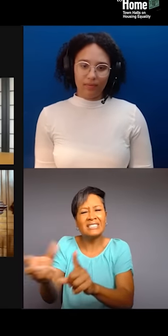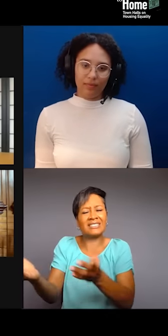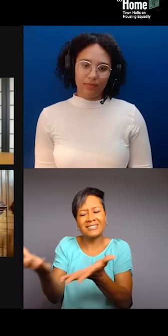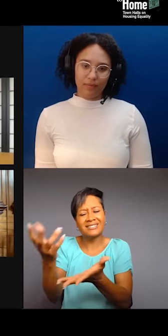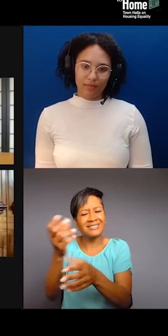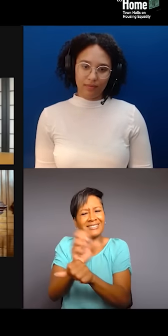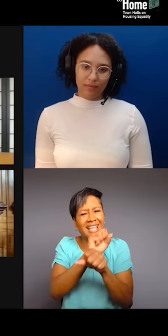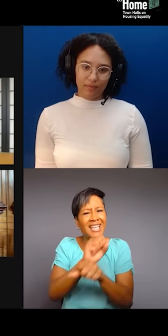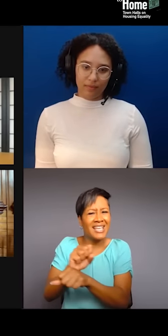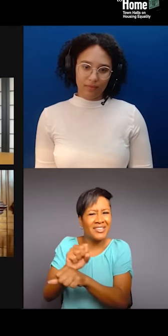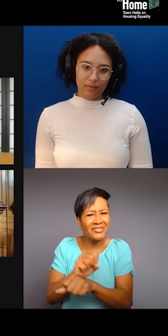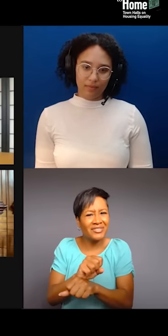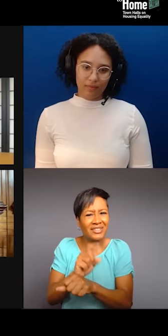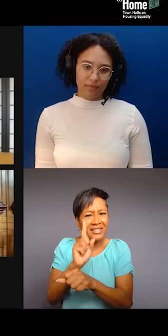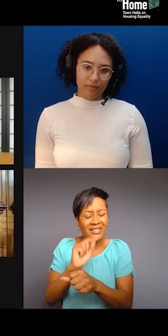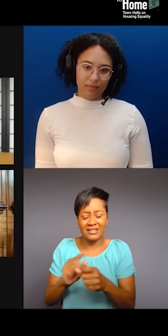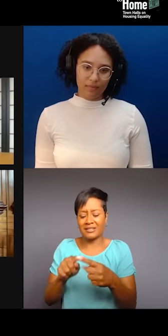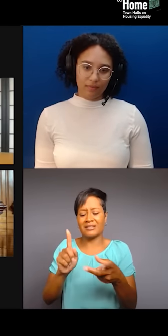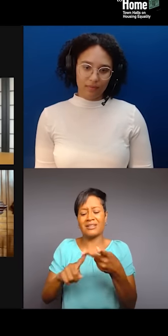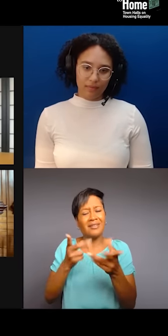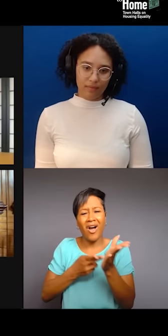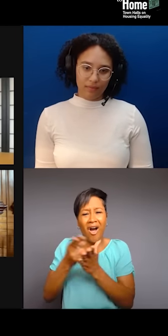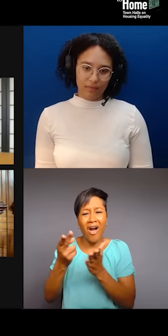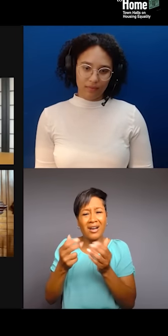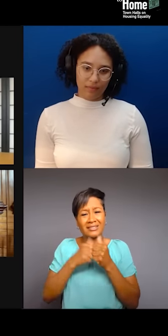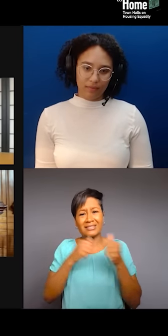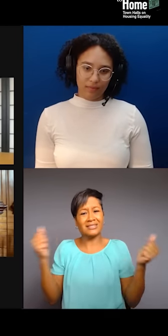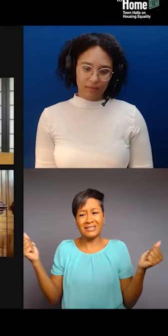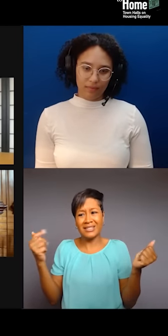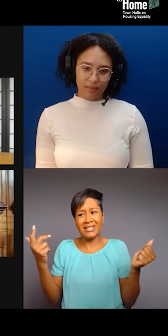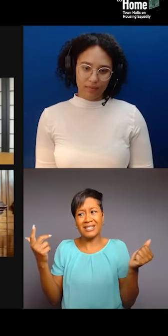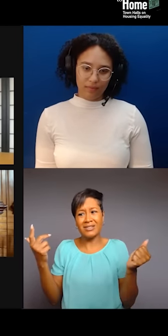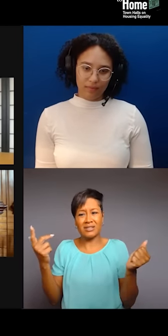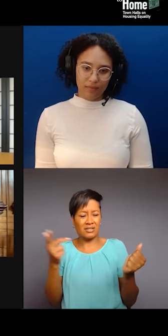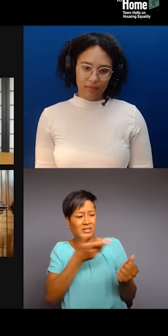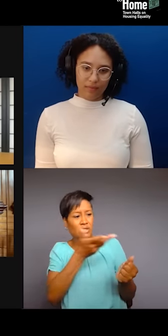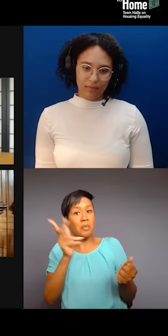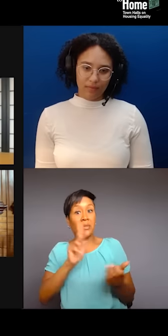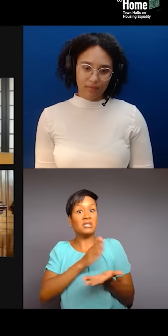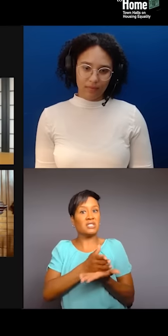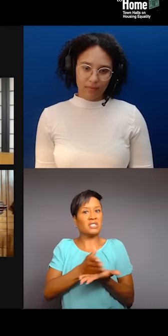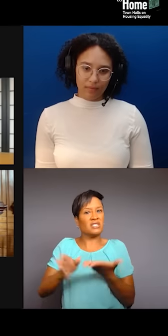there wasn't a whole entire way that we displaced people through, you know, redlining.